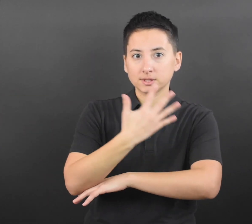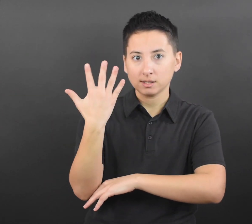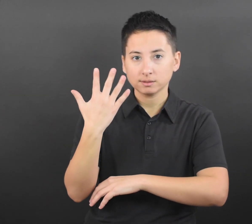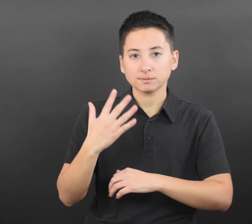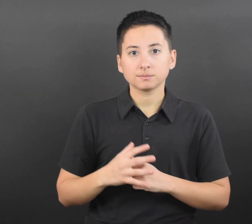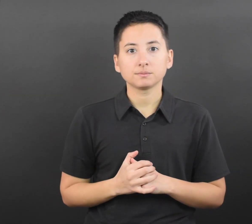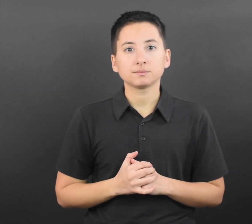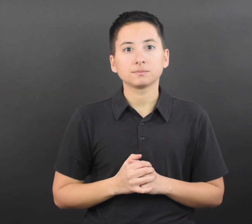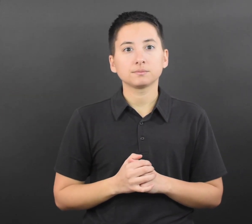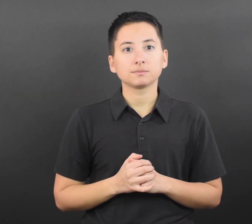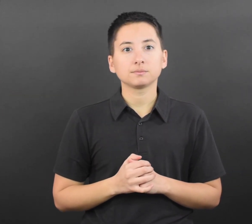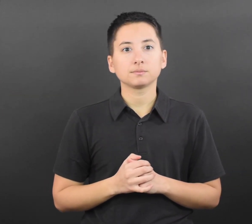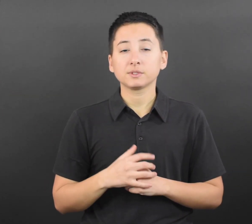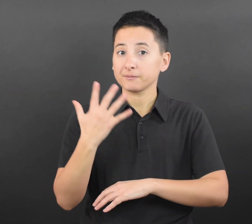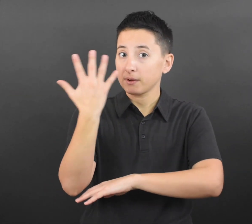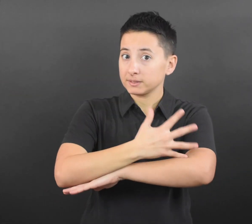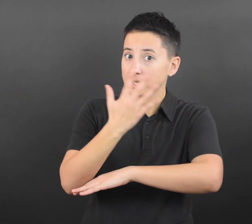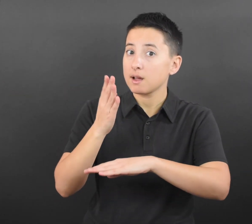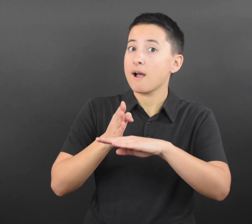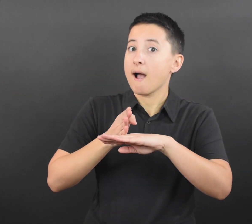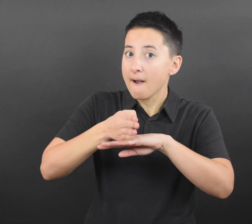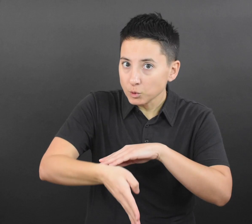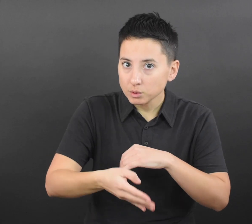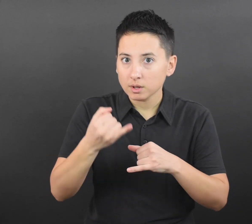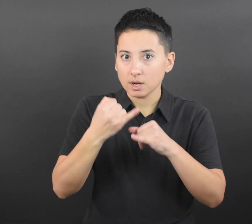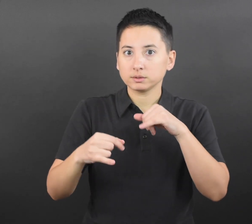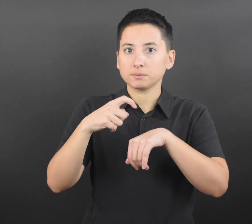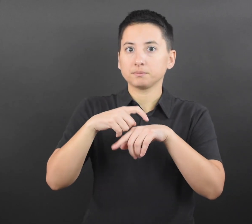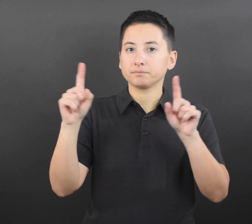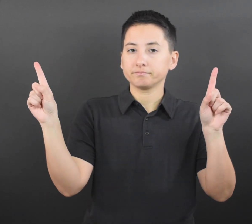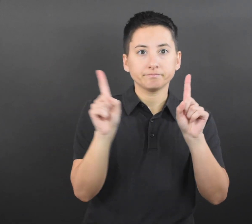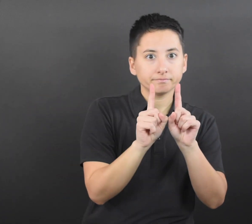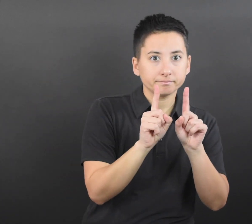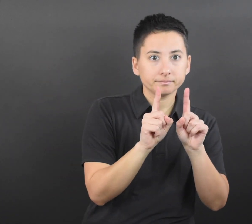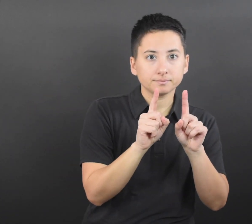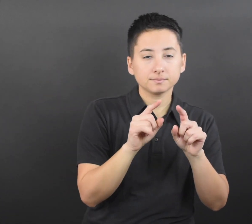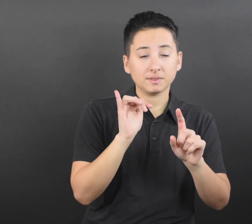quarantine should take the following steps: • Stay home and away from other people for at